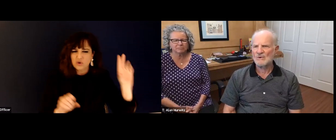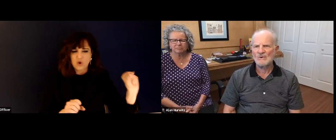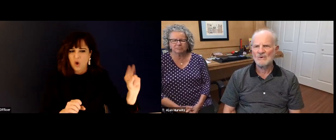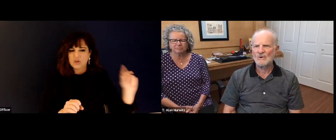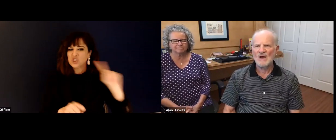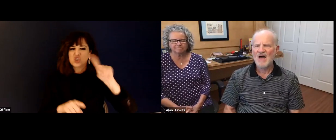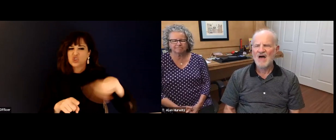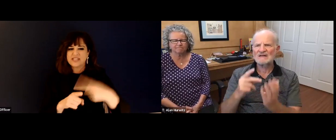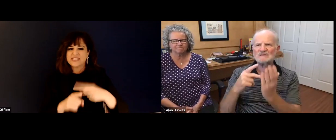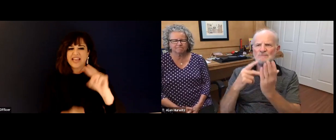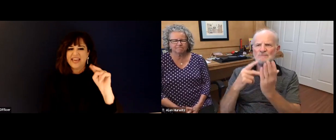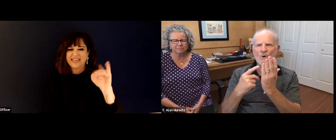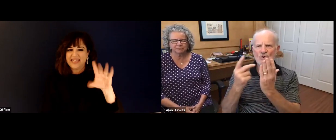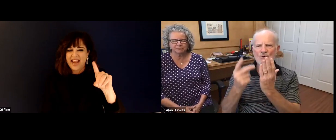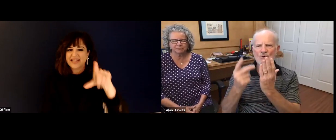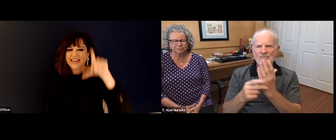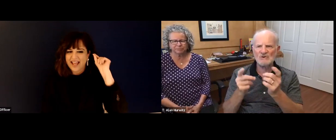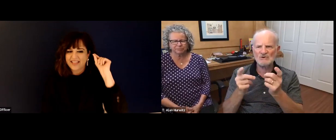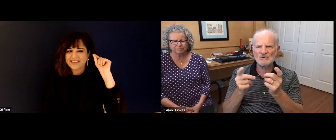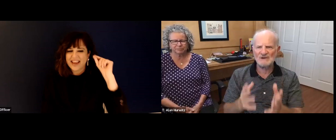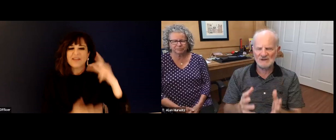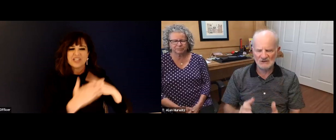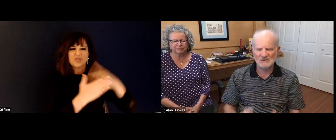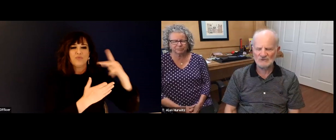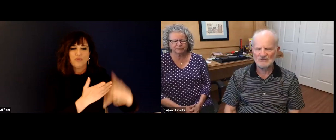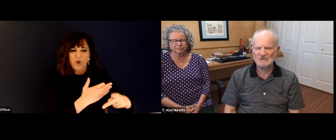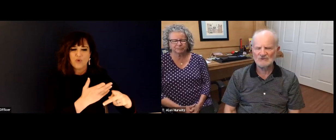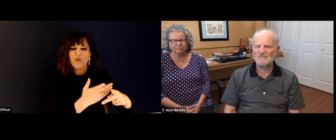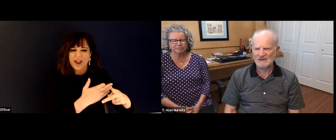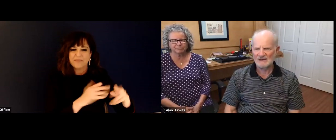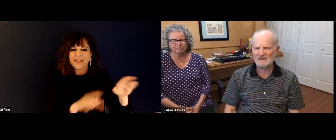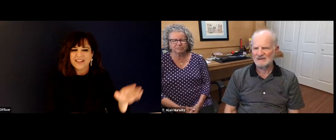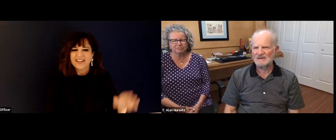don't know if they have the deaf program at CSUN. In California.